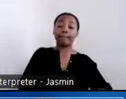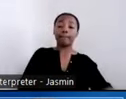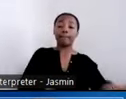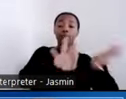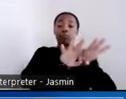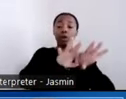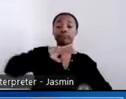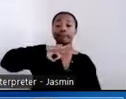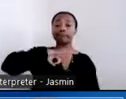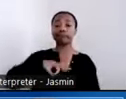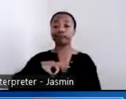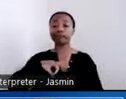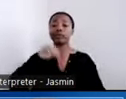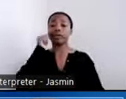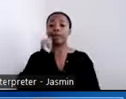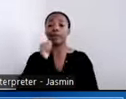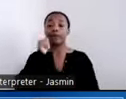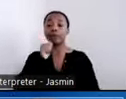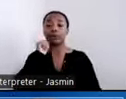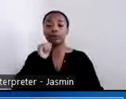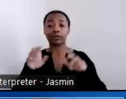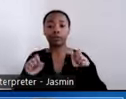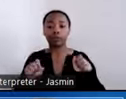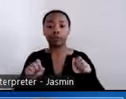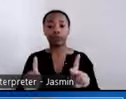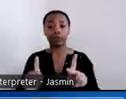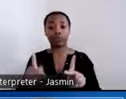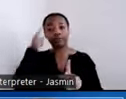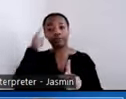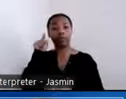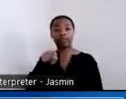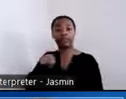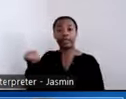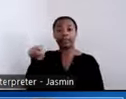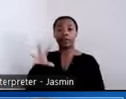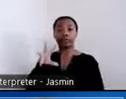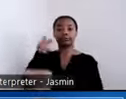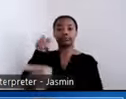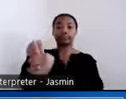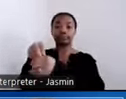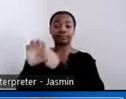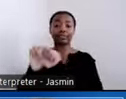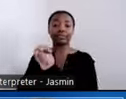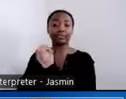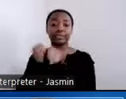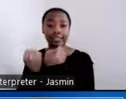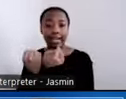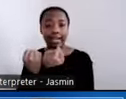other opportunities to participate in society, and fourth, community. Having relationships